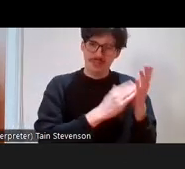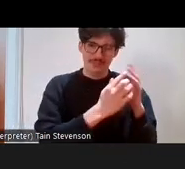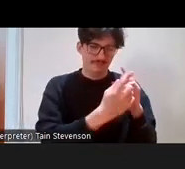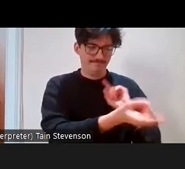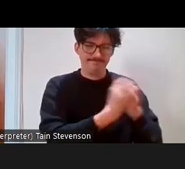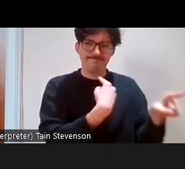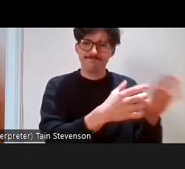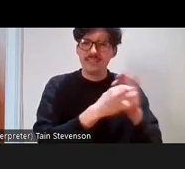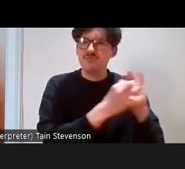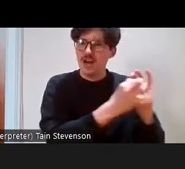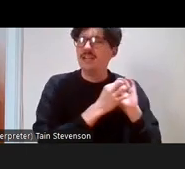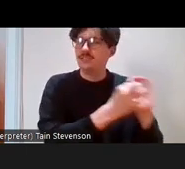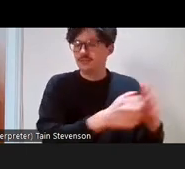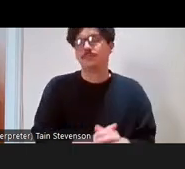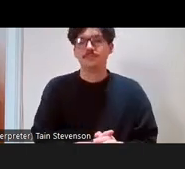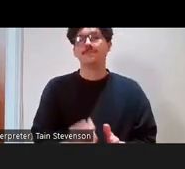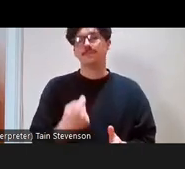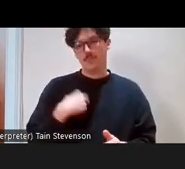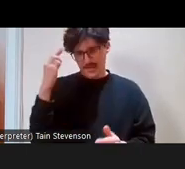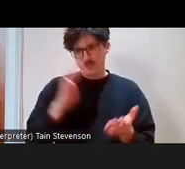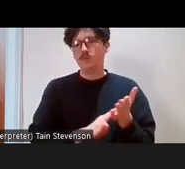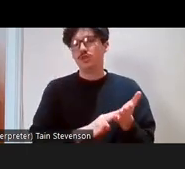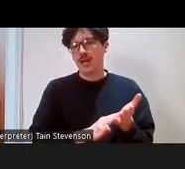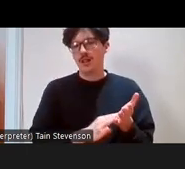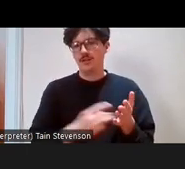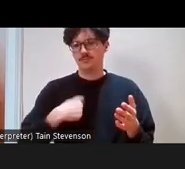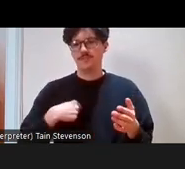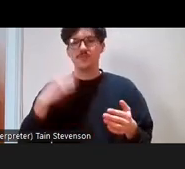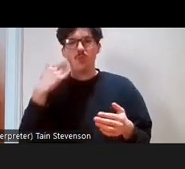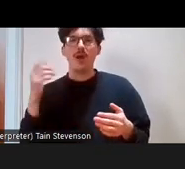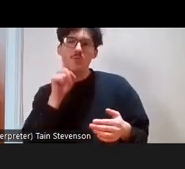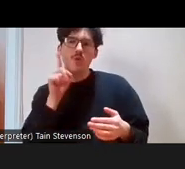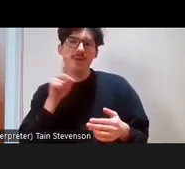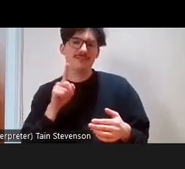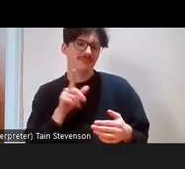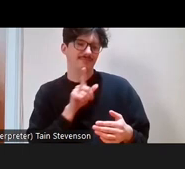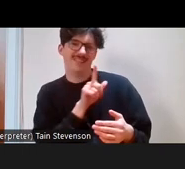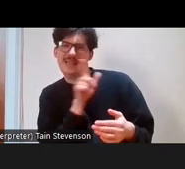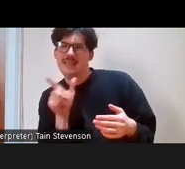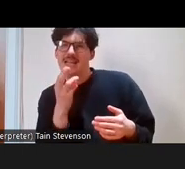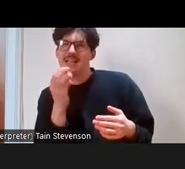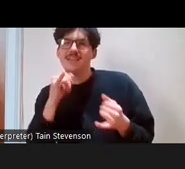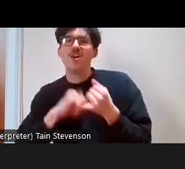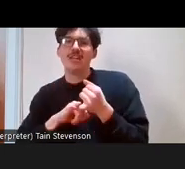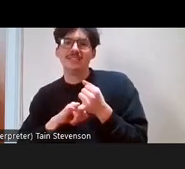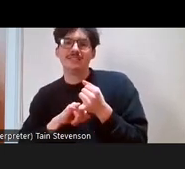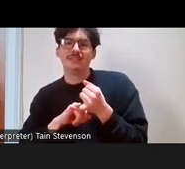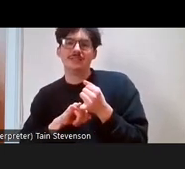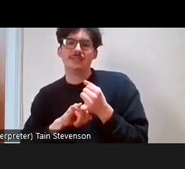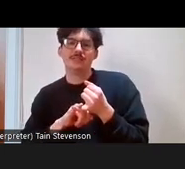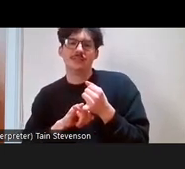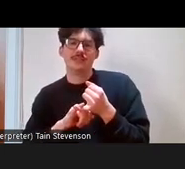My name is Michelle. I am a white woman in my late 30s and I am going to talk to you